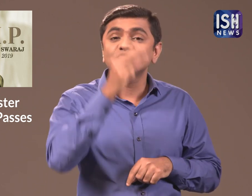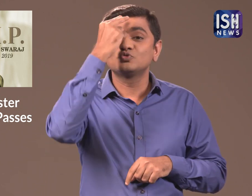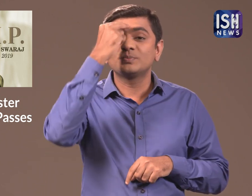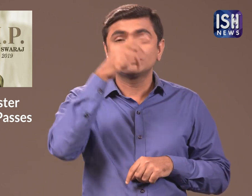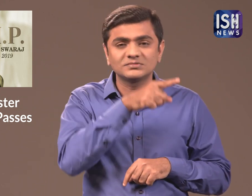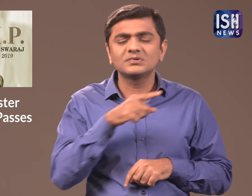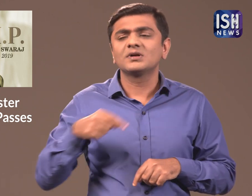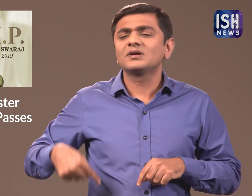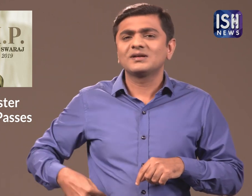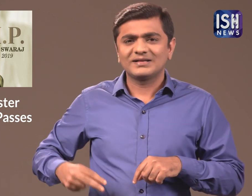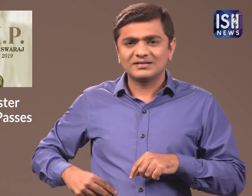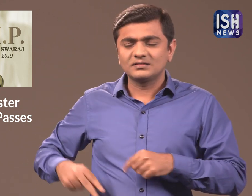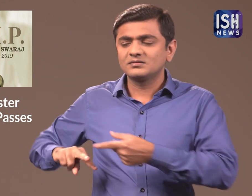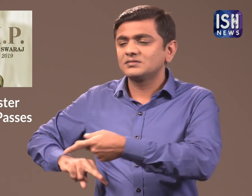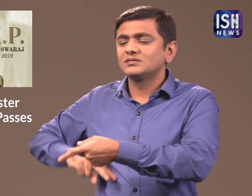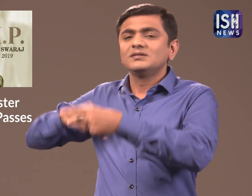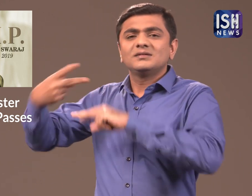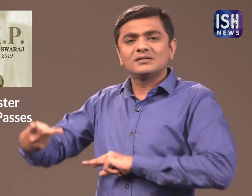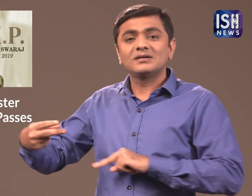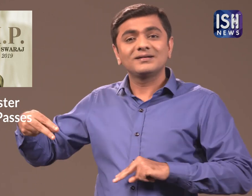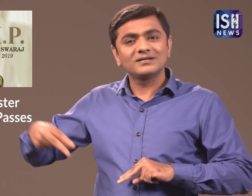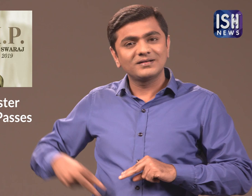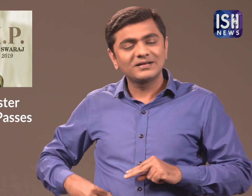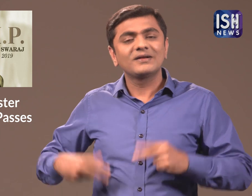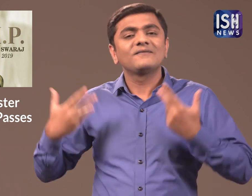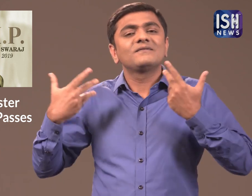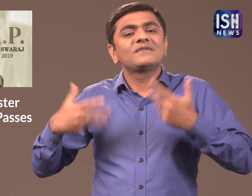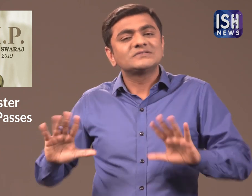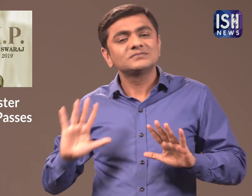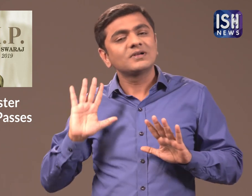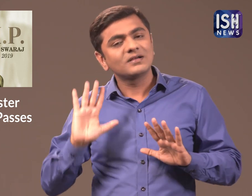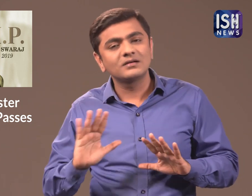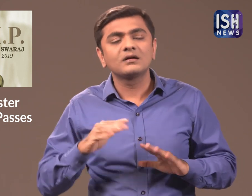She then had a Kidney transplant.